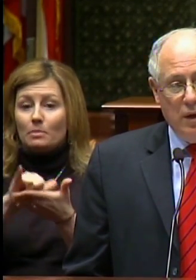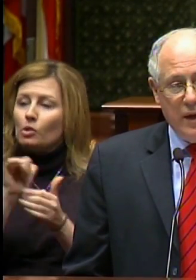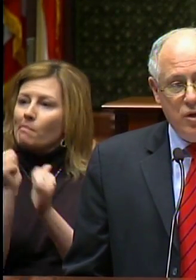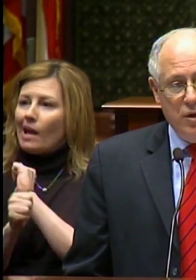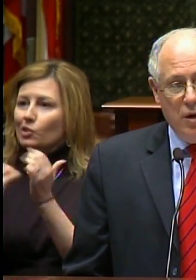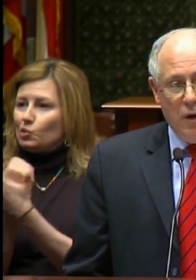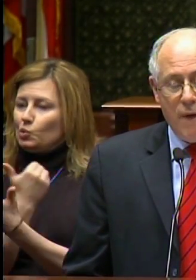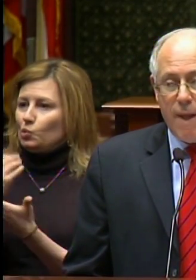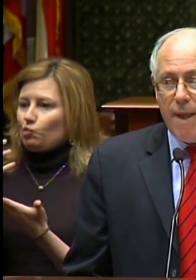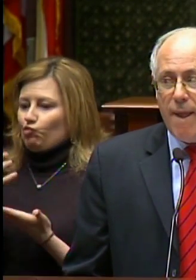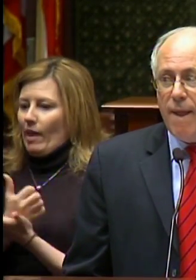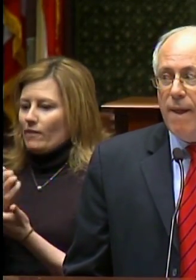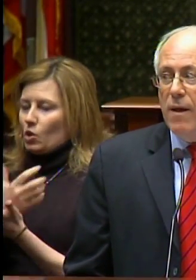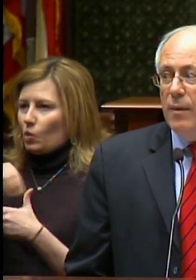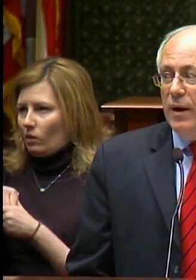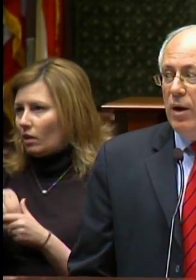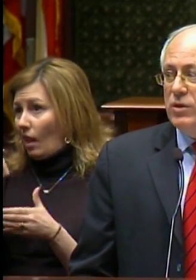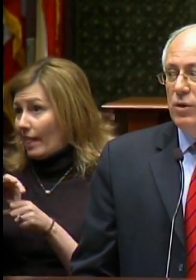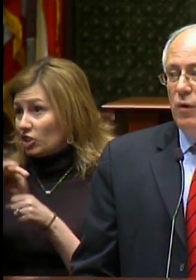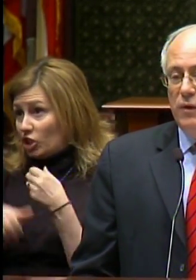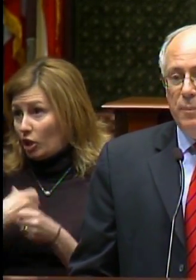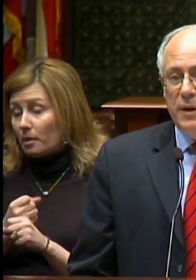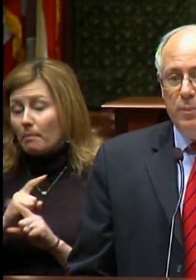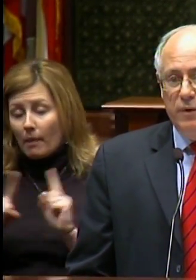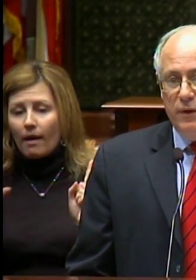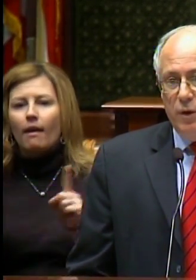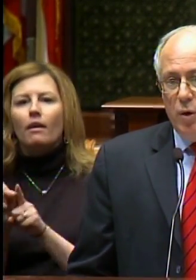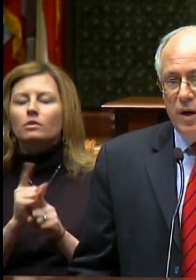election year. But I also know that the people of Illinois